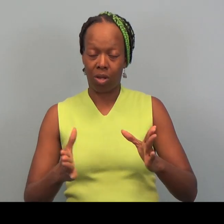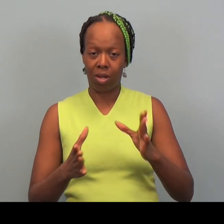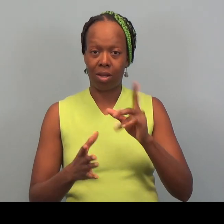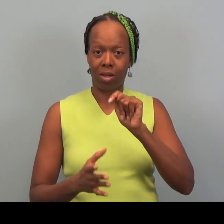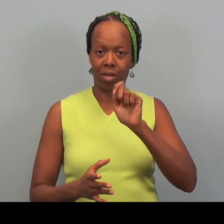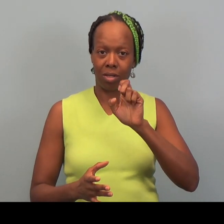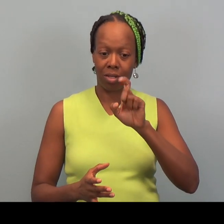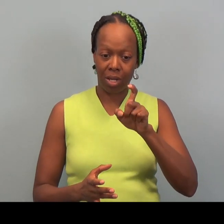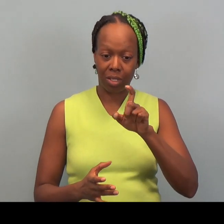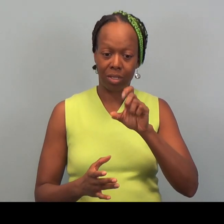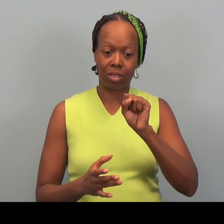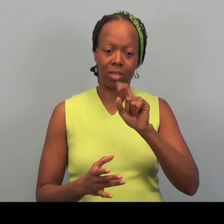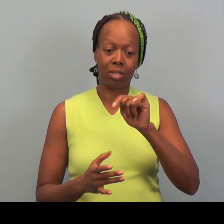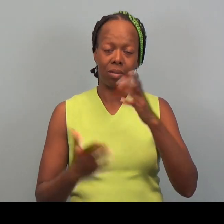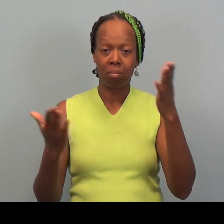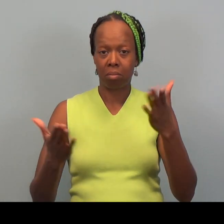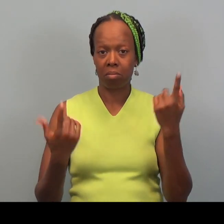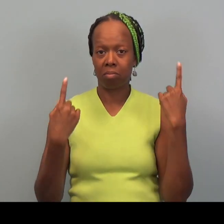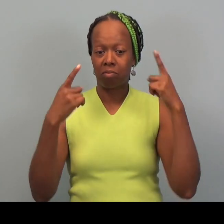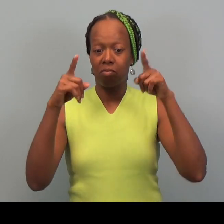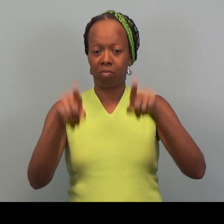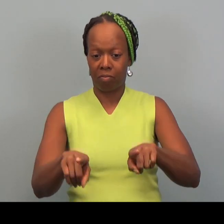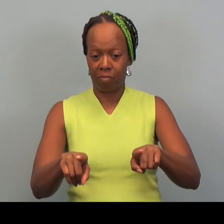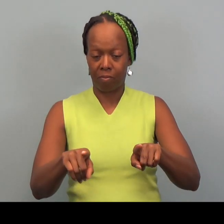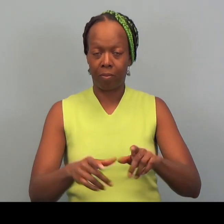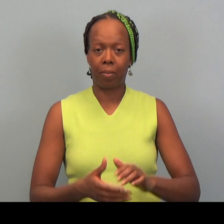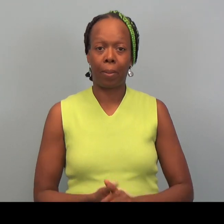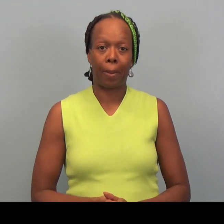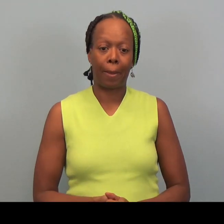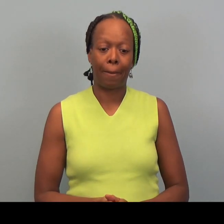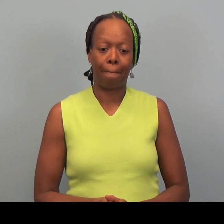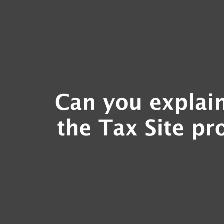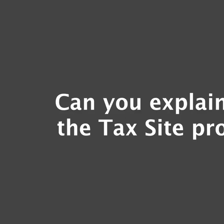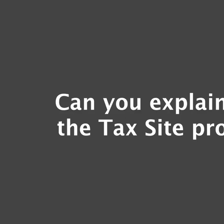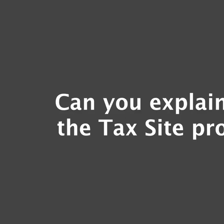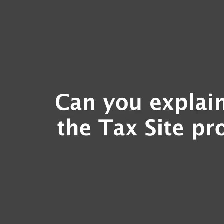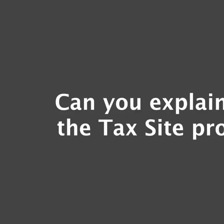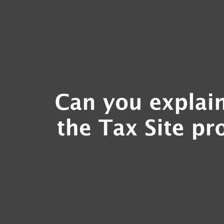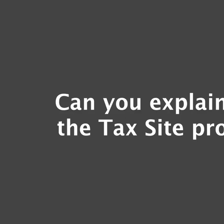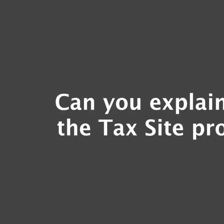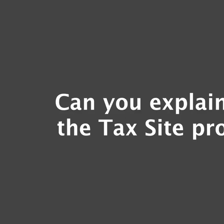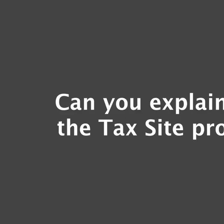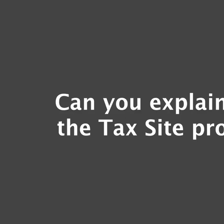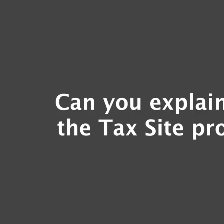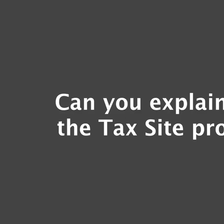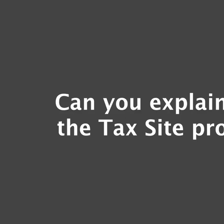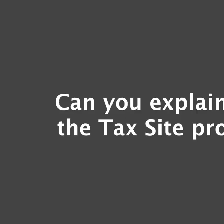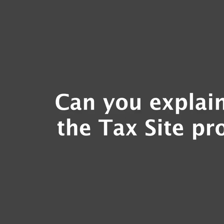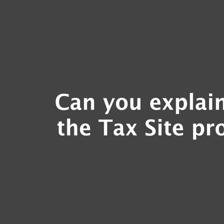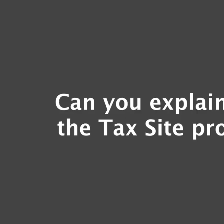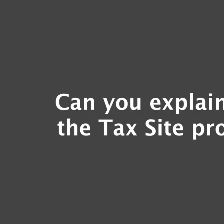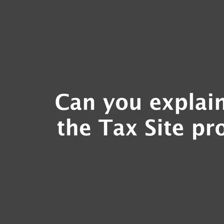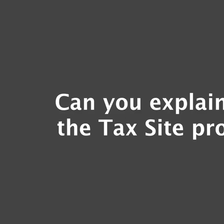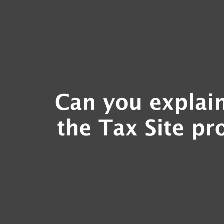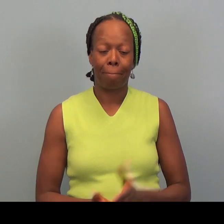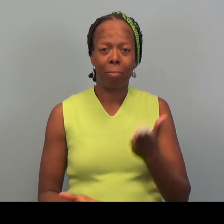and I've been here ever since.